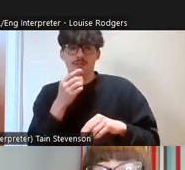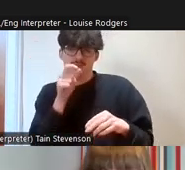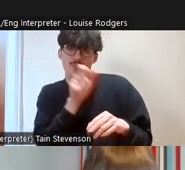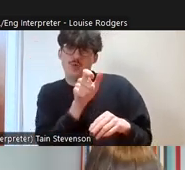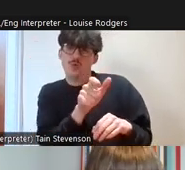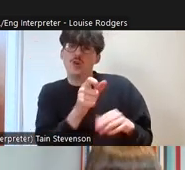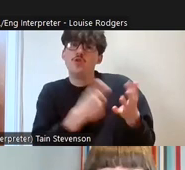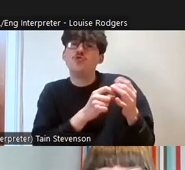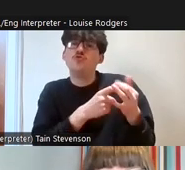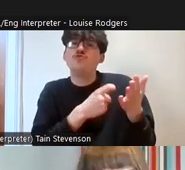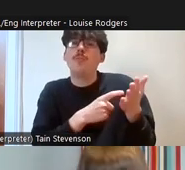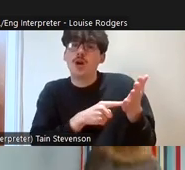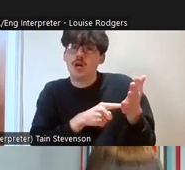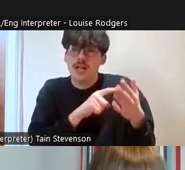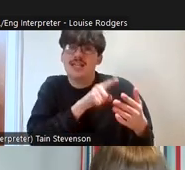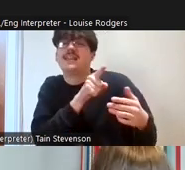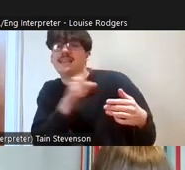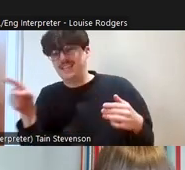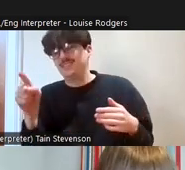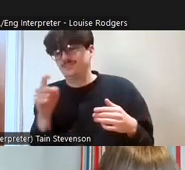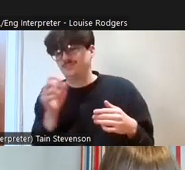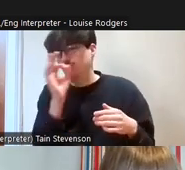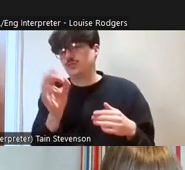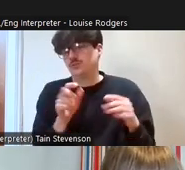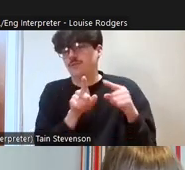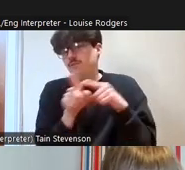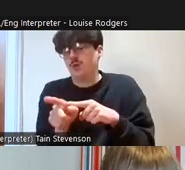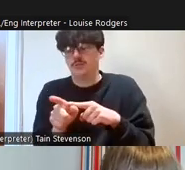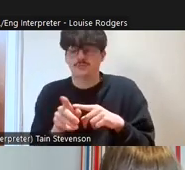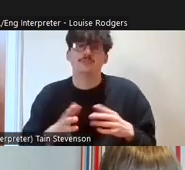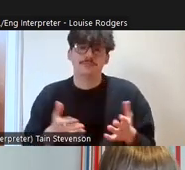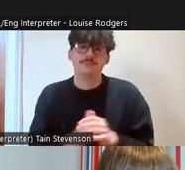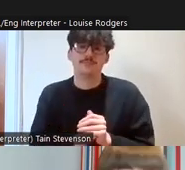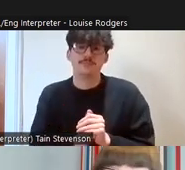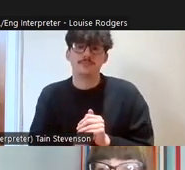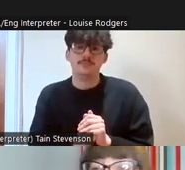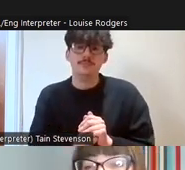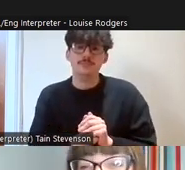and then say the question and we'll be closing up the session with Q&A with Robert so over to you.